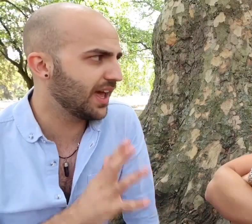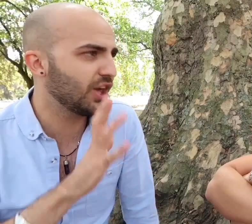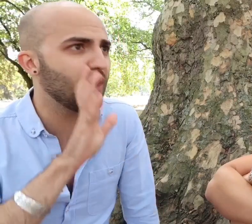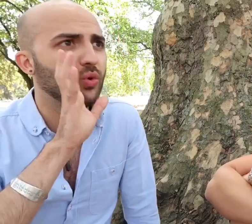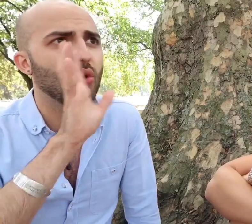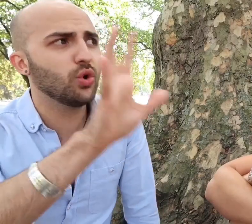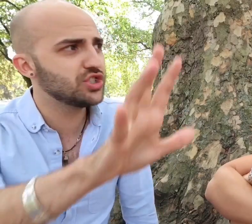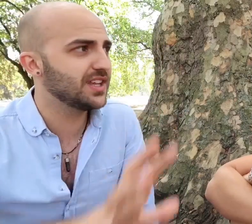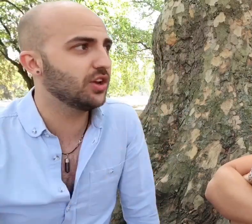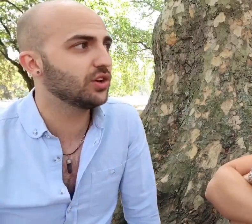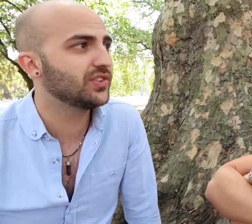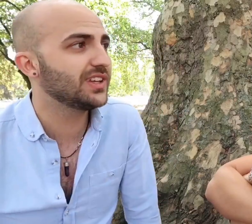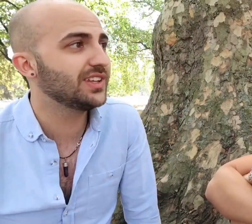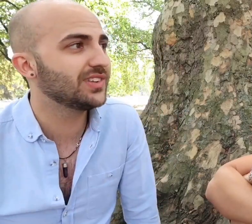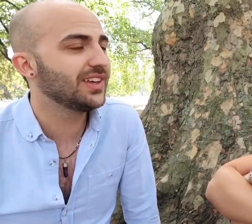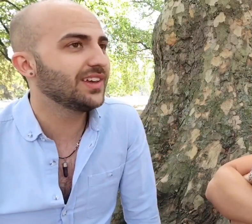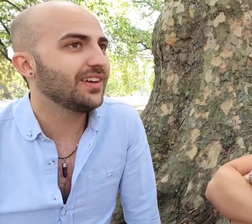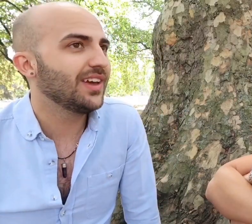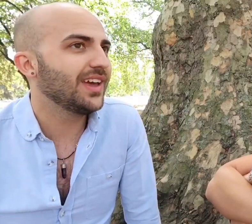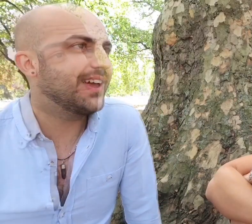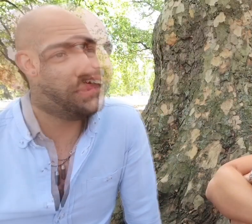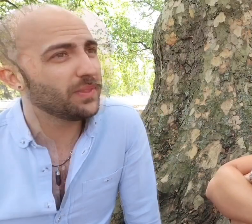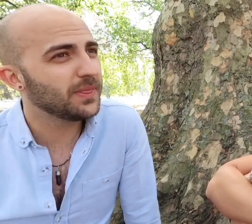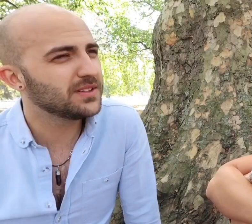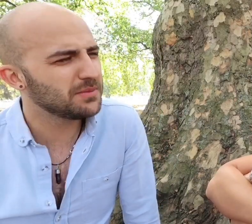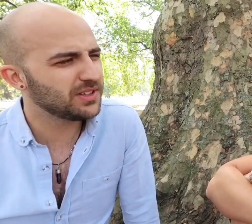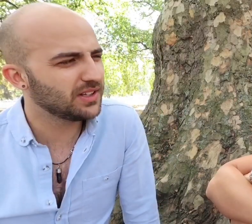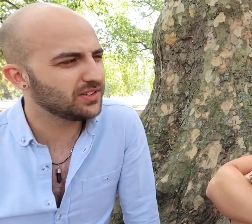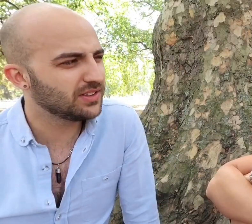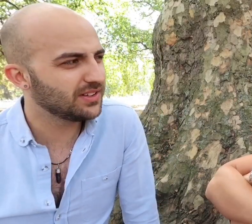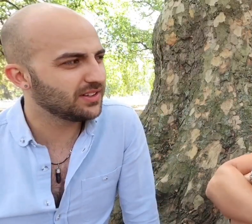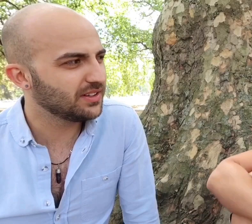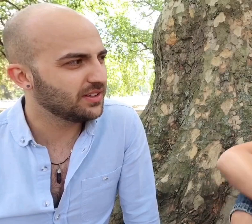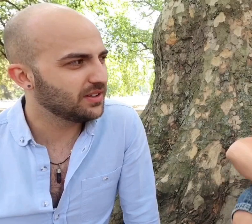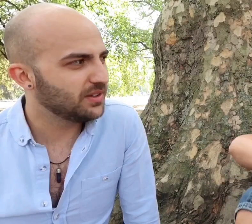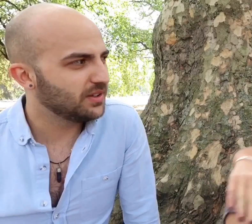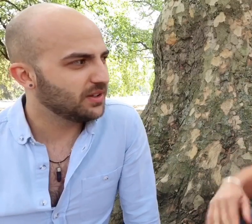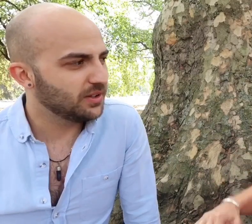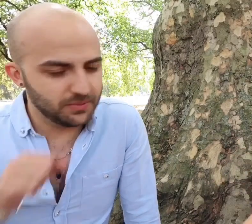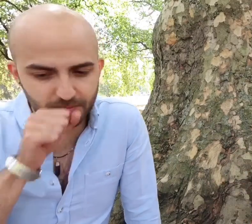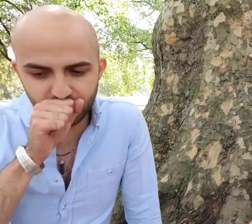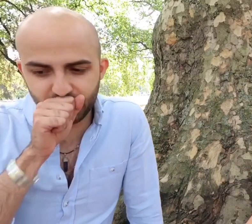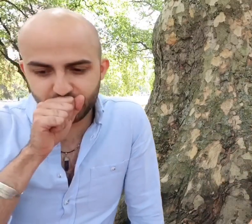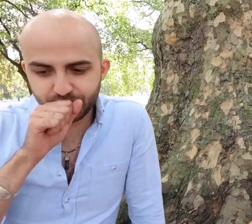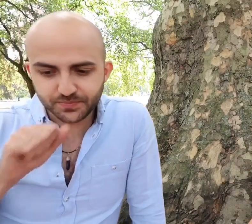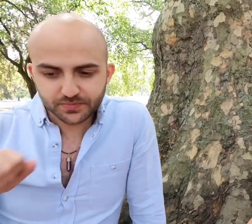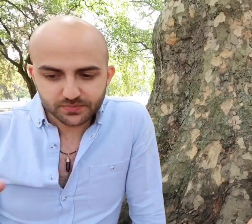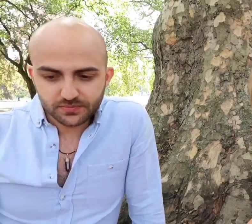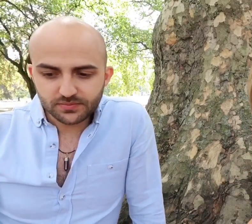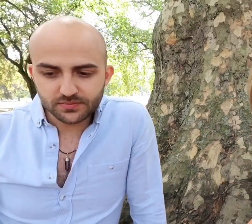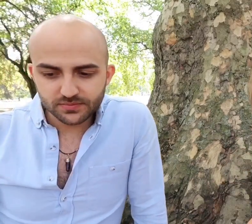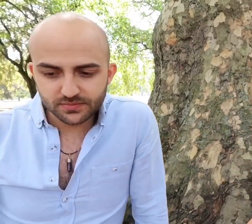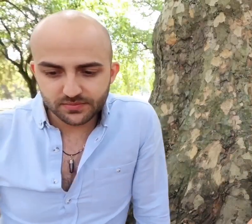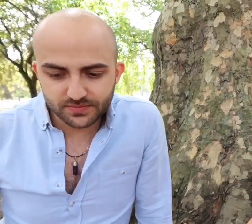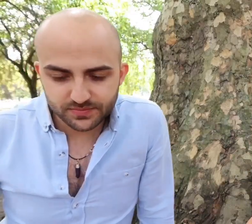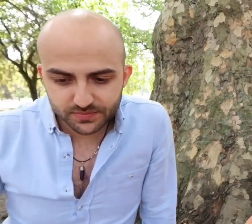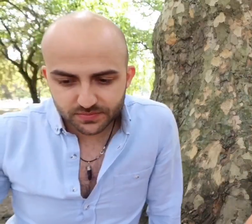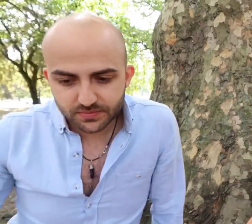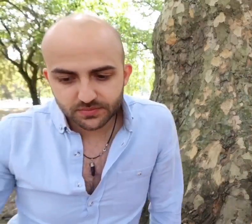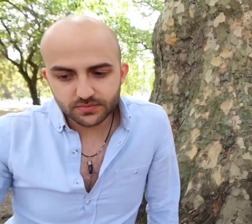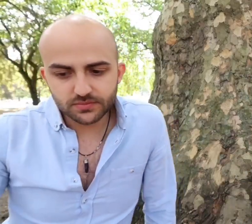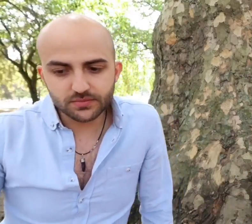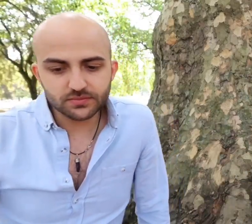how gorgeous it looks it is. Does that make sense? Yes well I guess it's also not authentic is